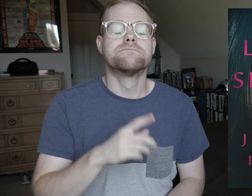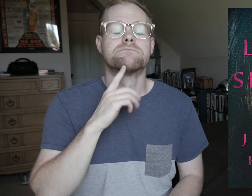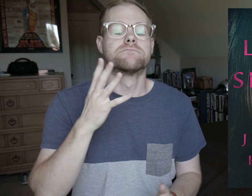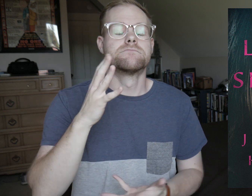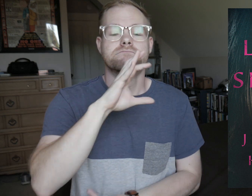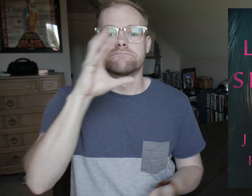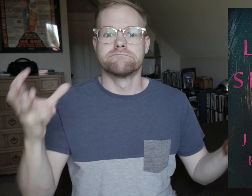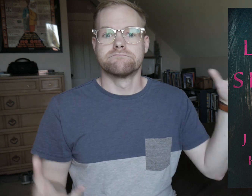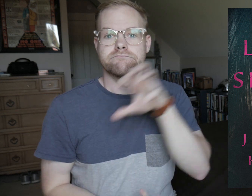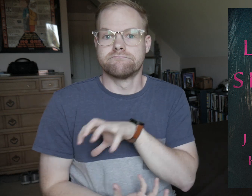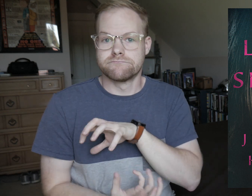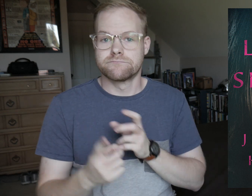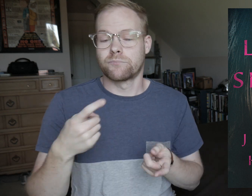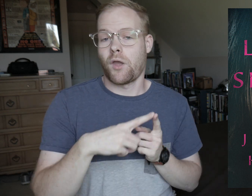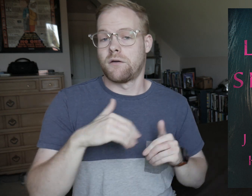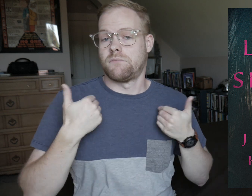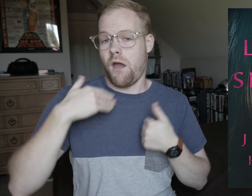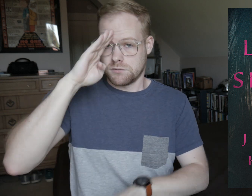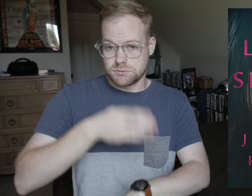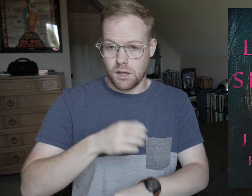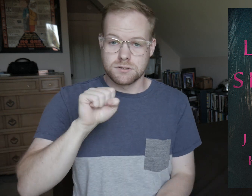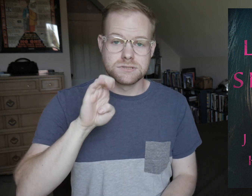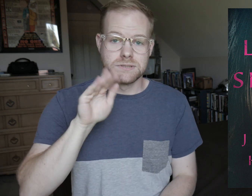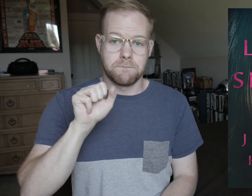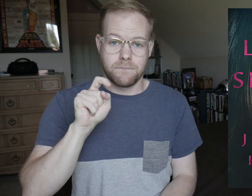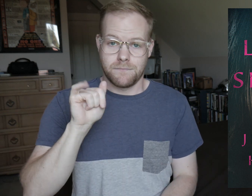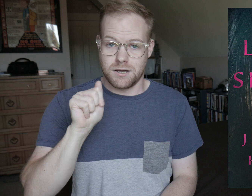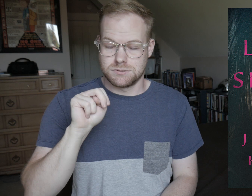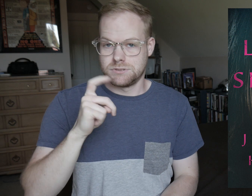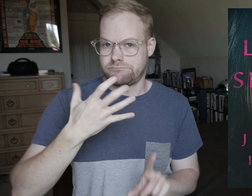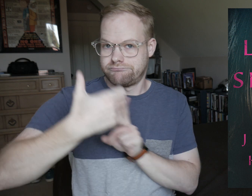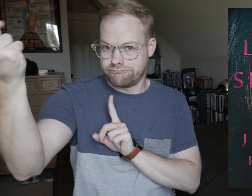Then it’s turned upside down when their young son, Sebastian, is taken from her.